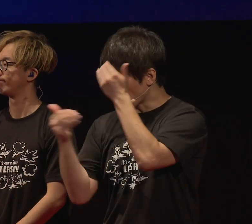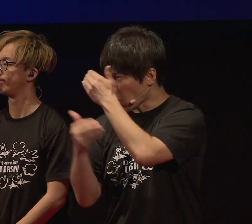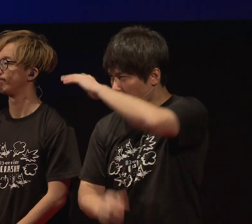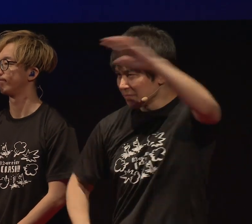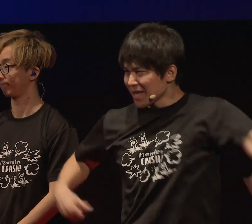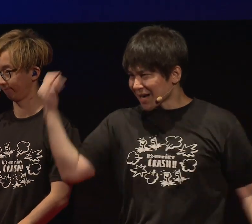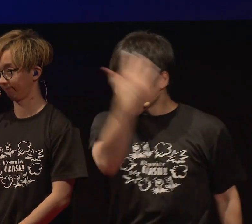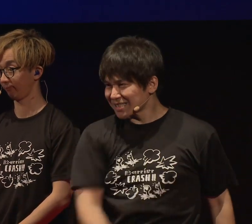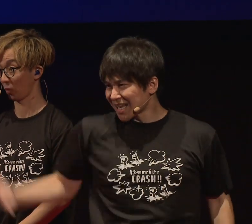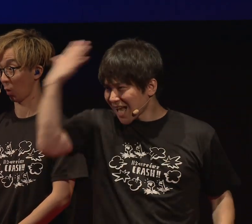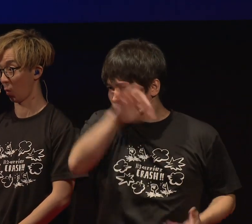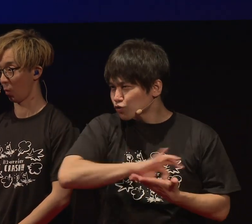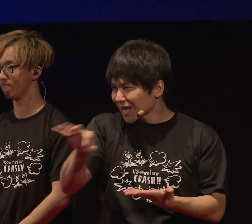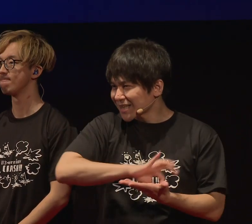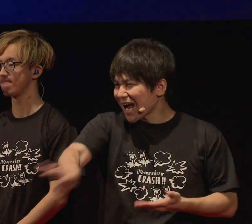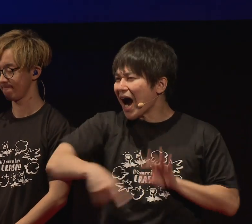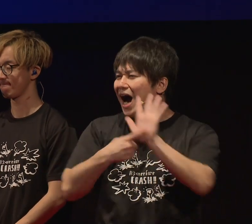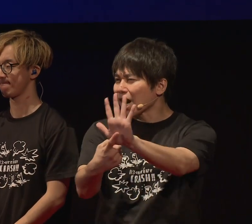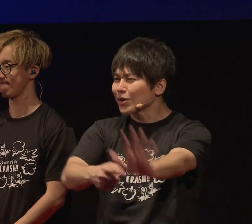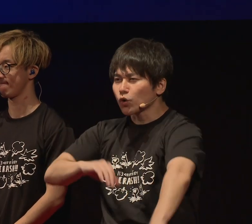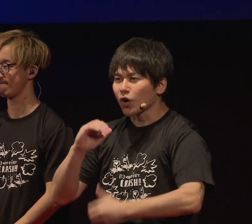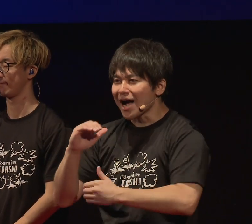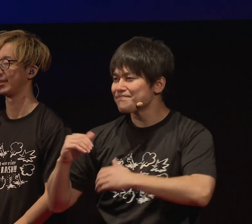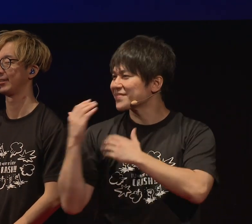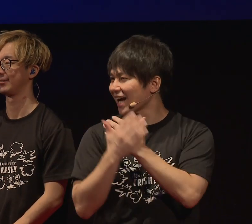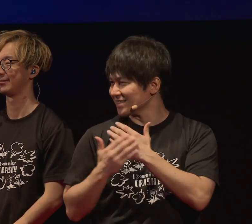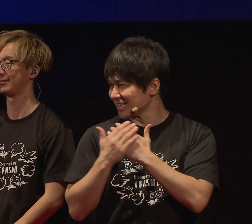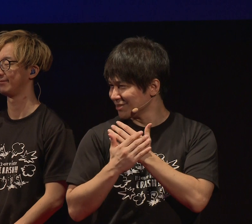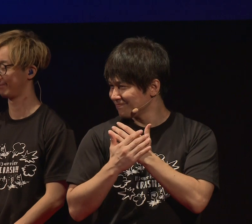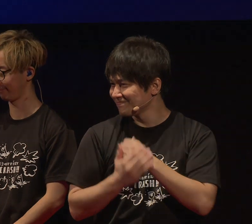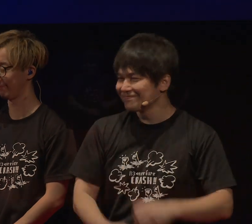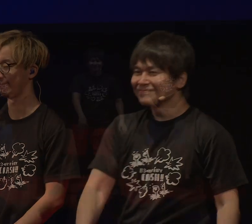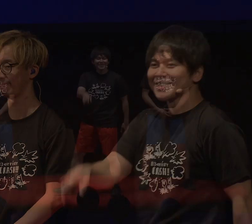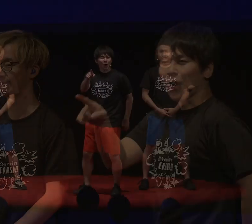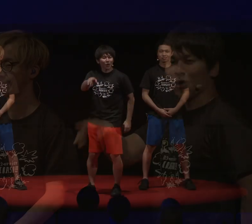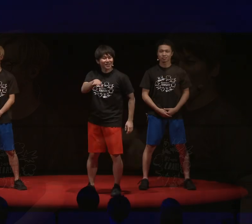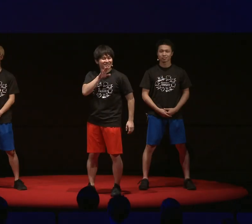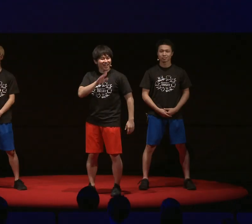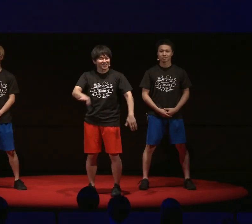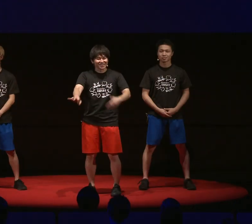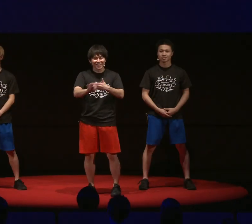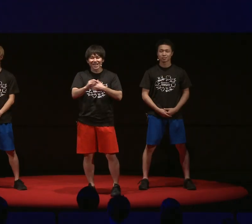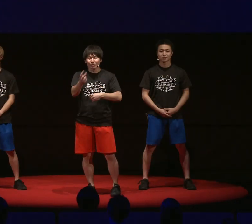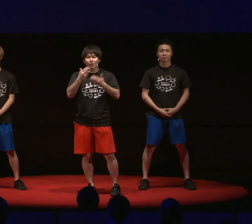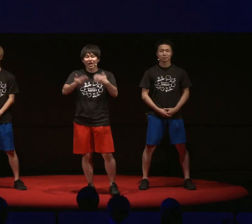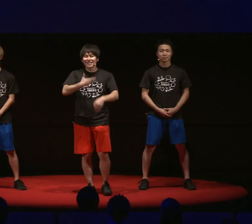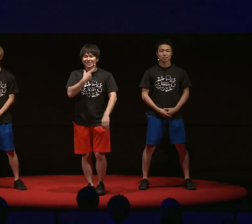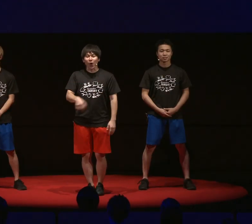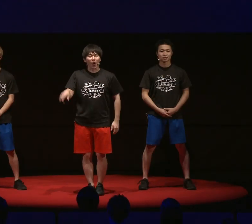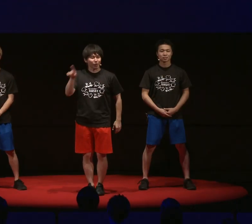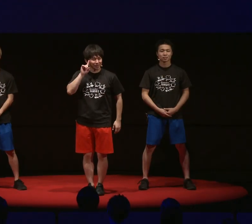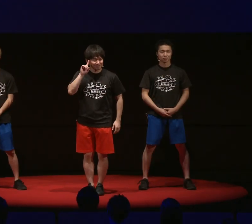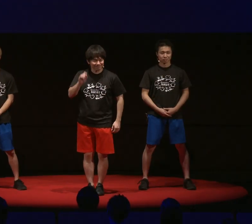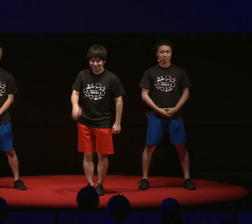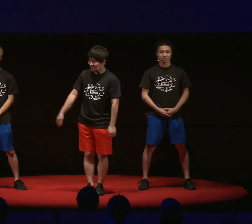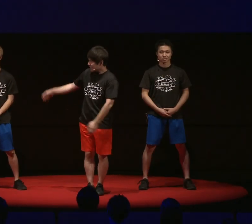Moving your body and face to express yourself is important. I would like you to look at this example.